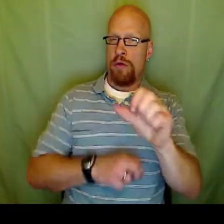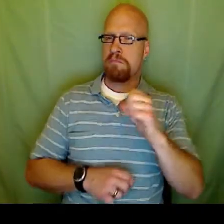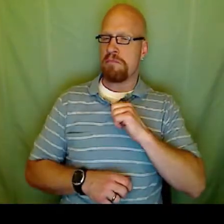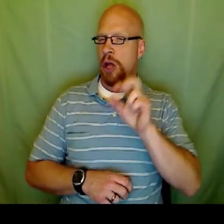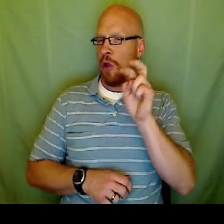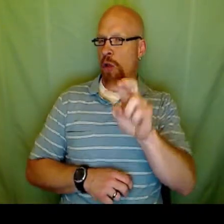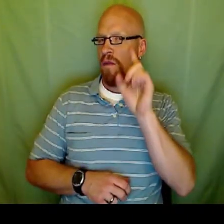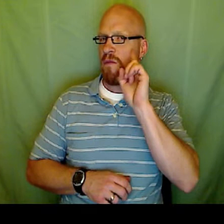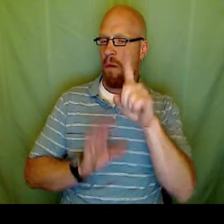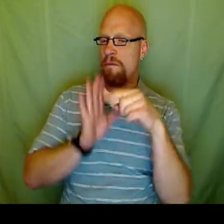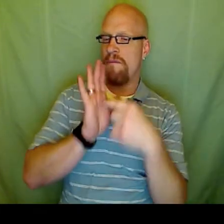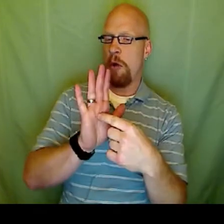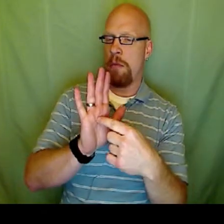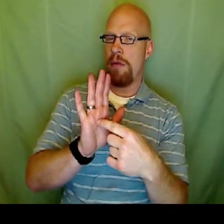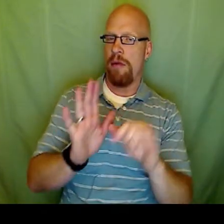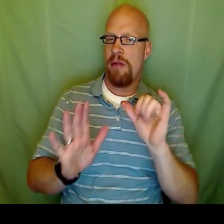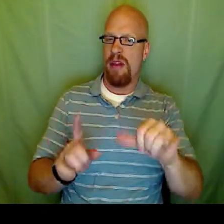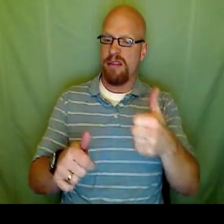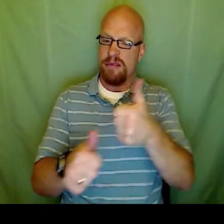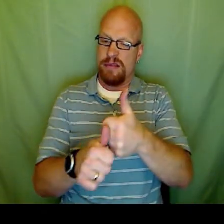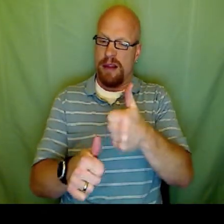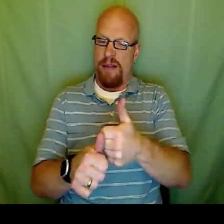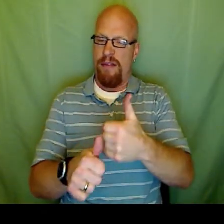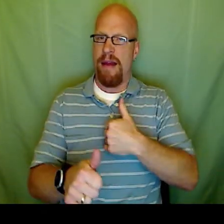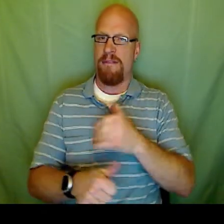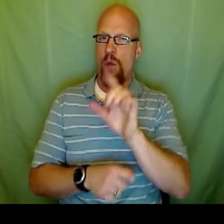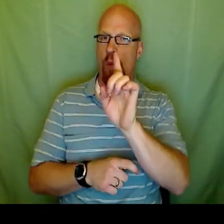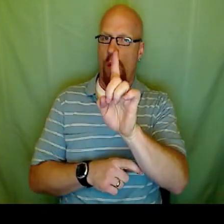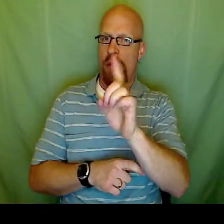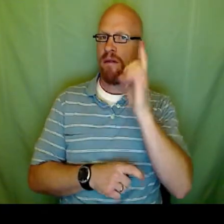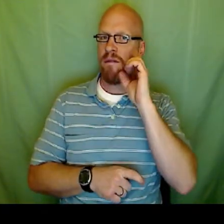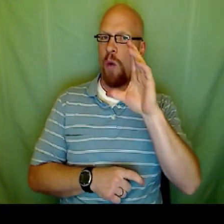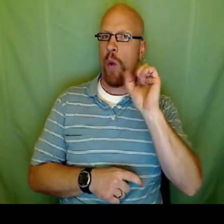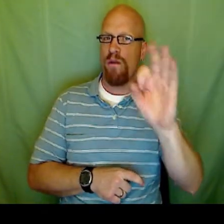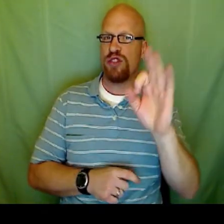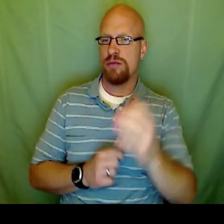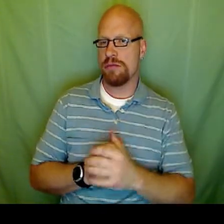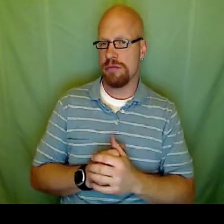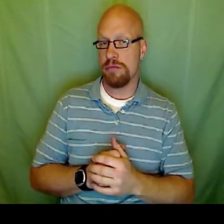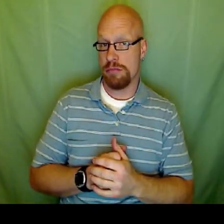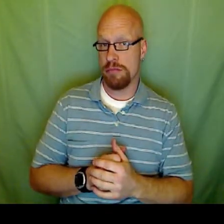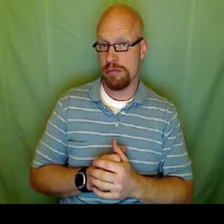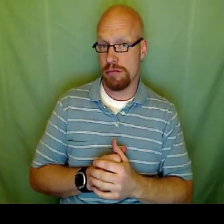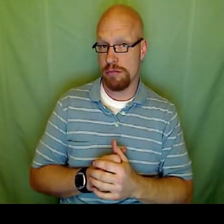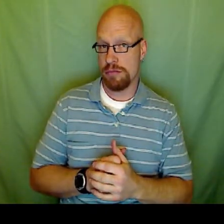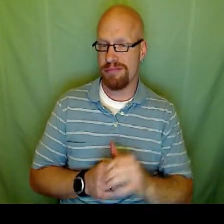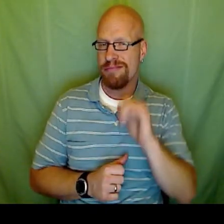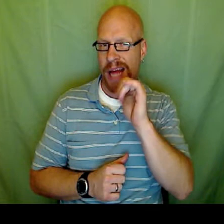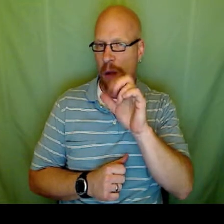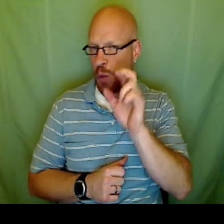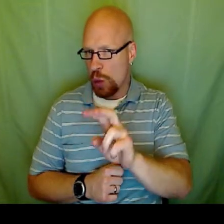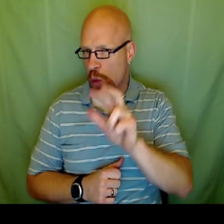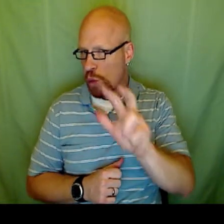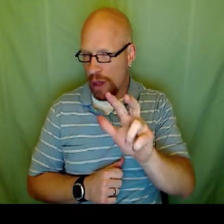What I'm seeing here, I'm looking for a variable that would have one coefficient